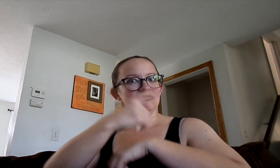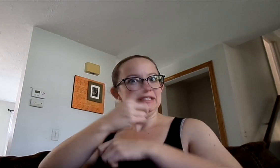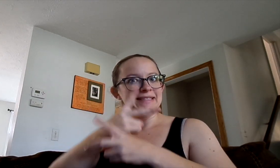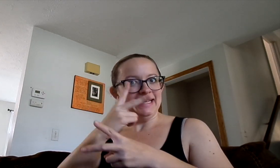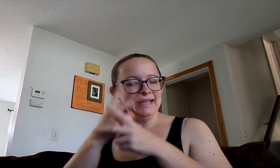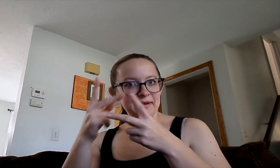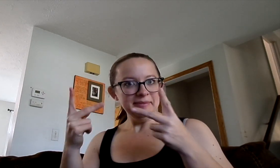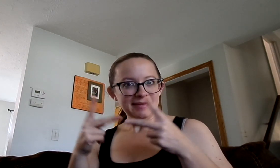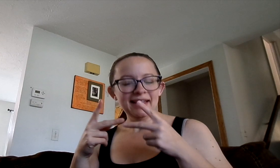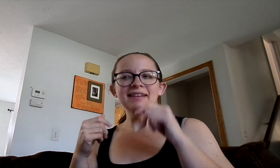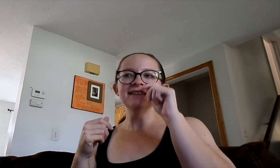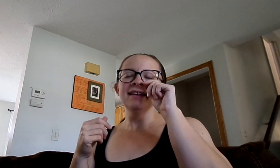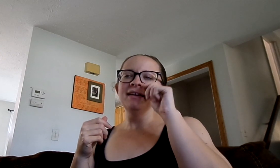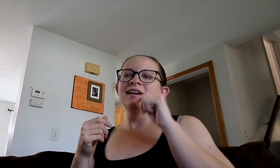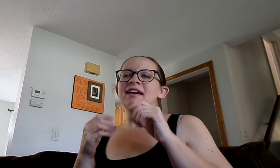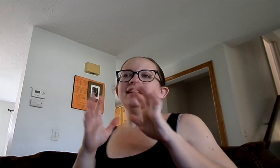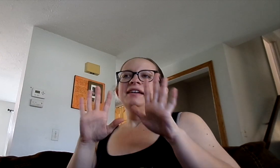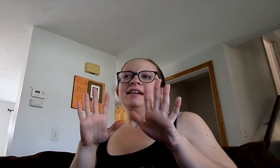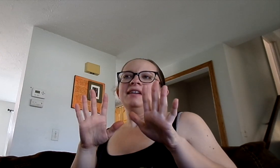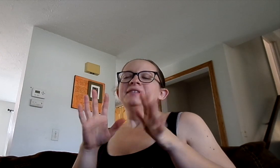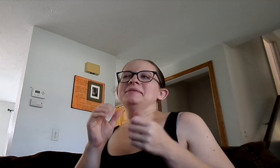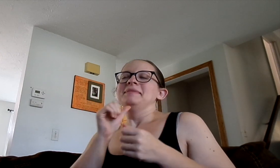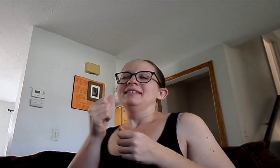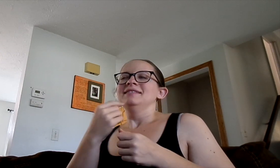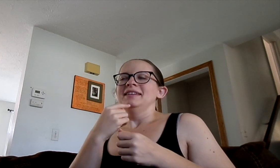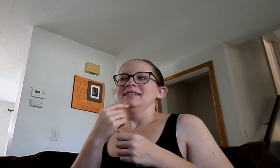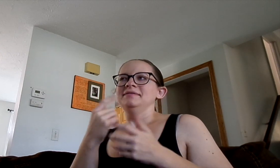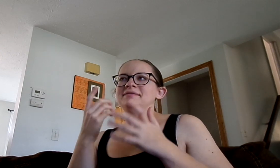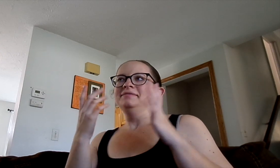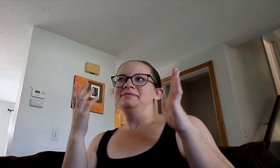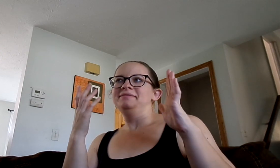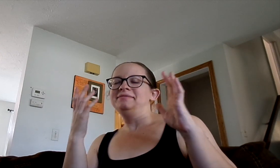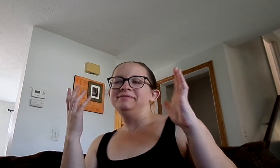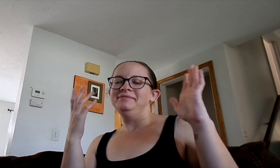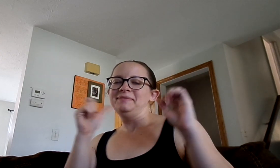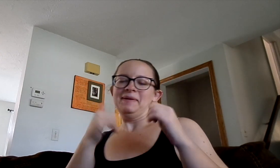an email from a potential daycare place. I'm not gonna say...